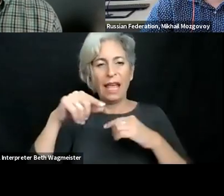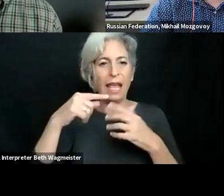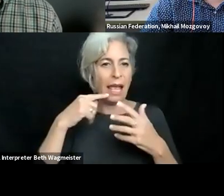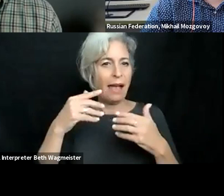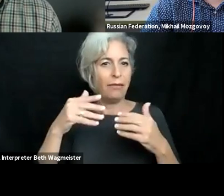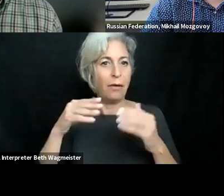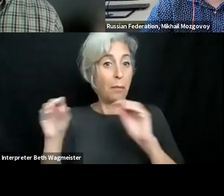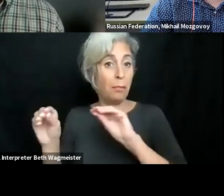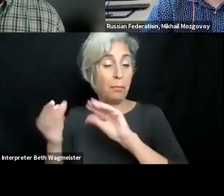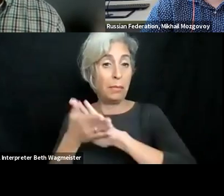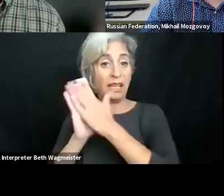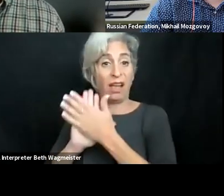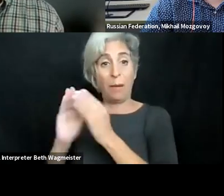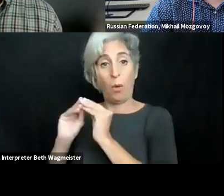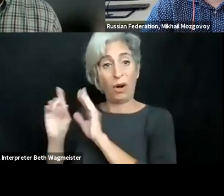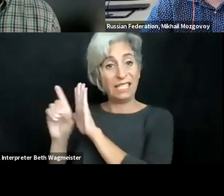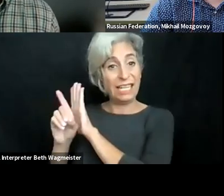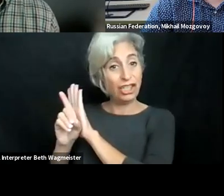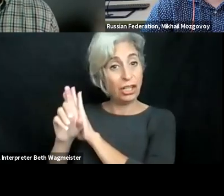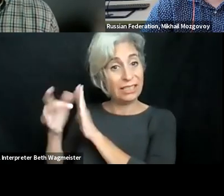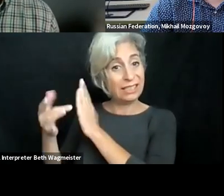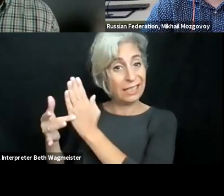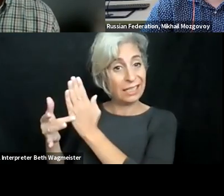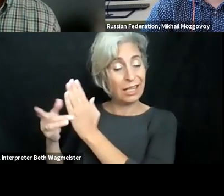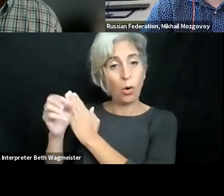out that faculty members, educational staff, that